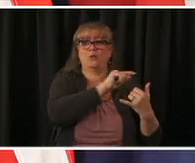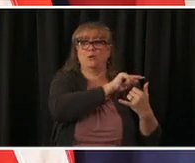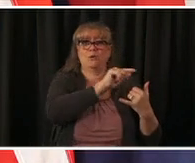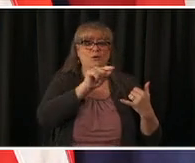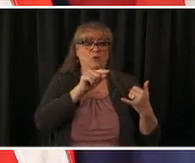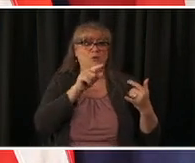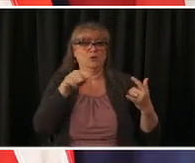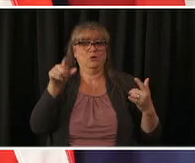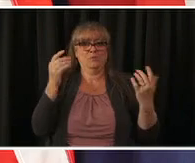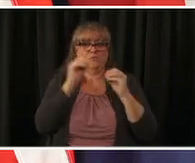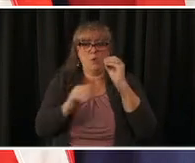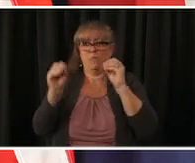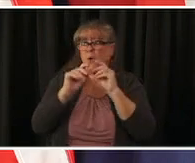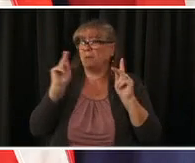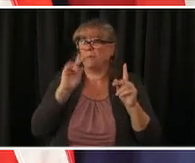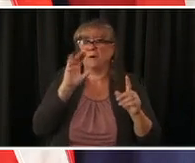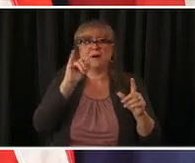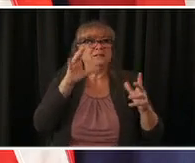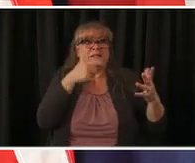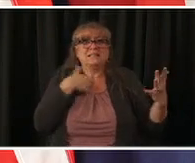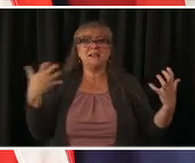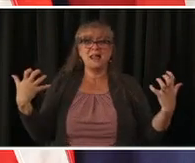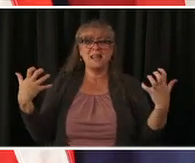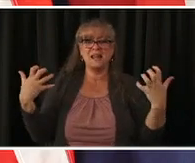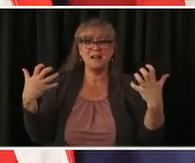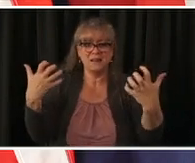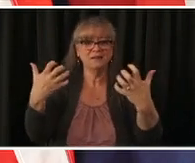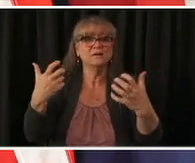just just because we're opening to all colorado starting this friday doesn't mean everybody can